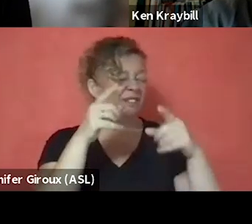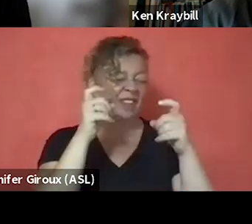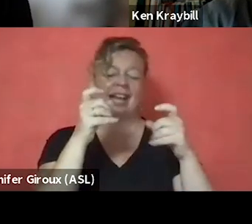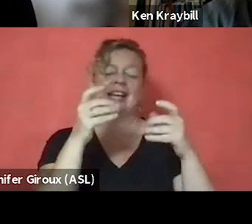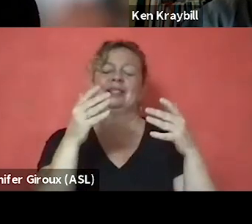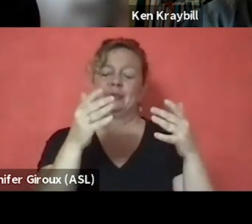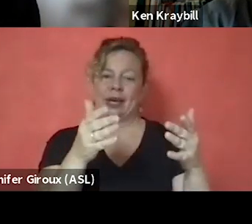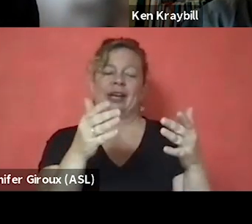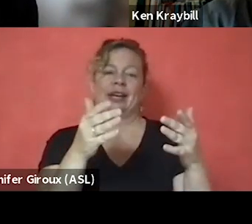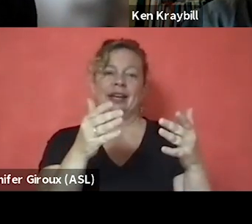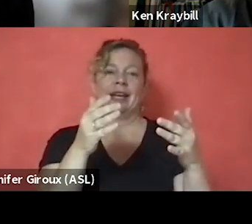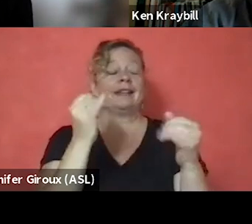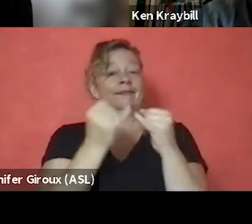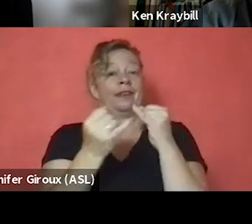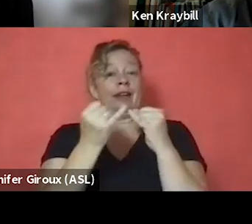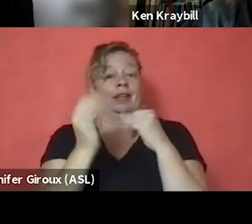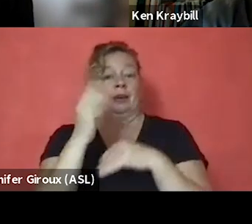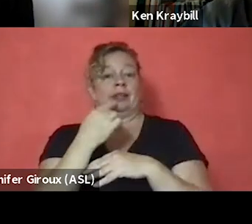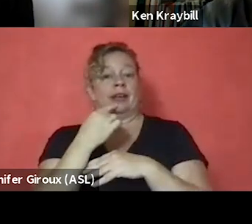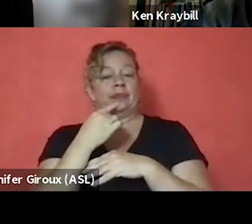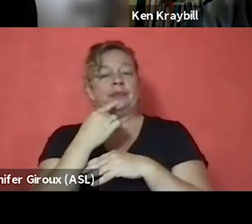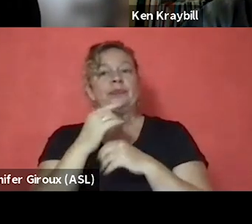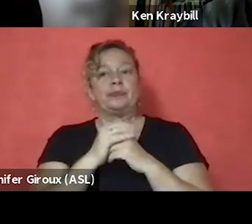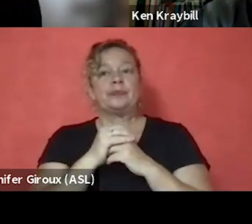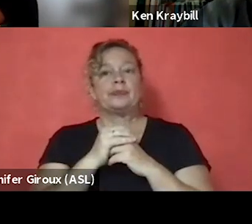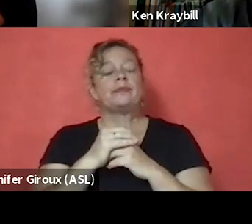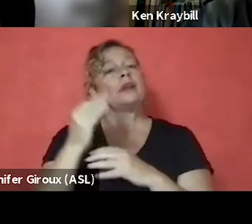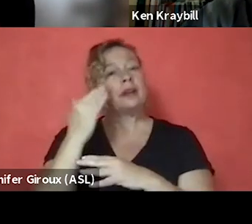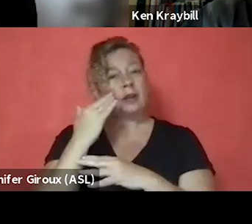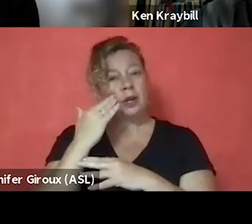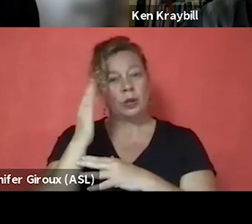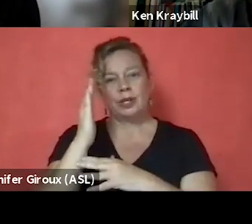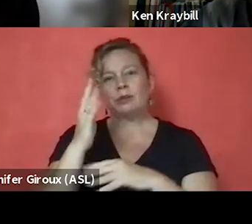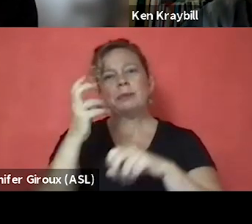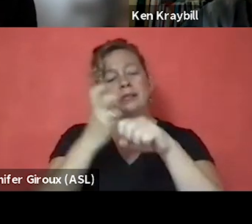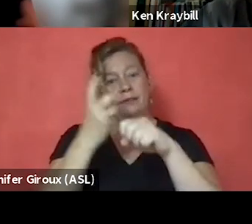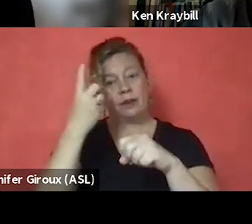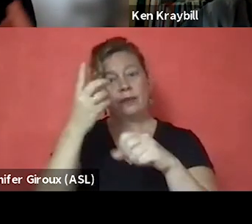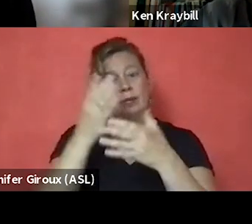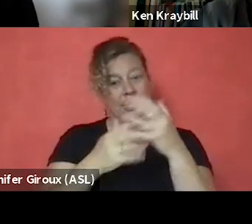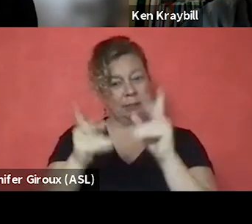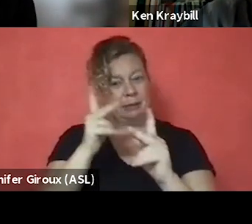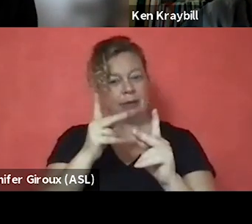And then the final thing I'll just say is, and I know this is gonna be difficult for some folks to kind of swallow,